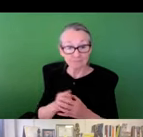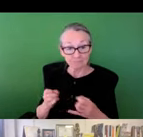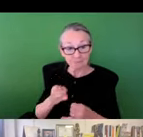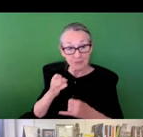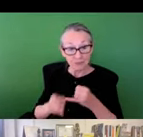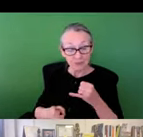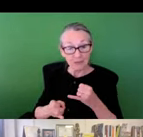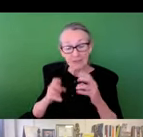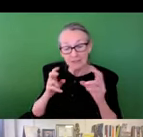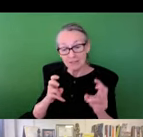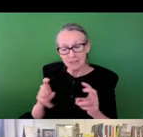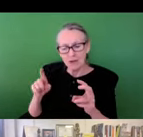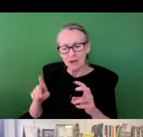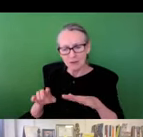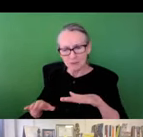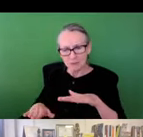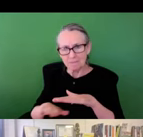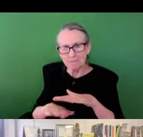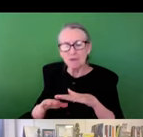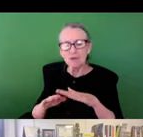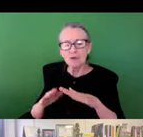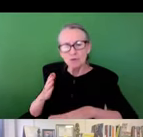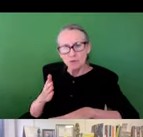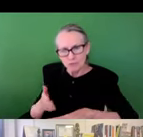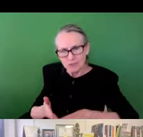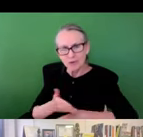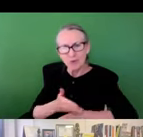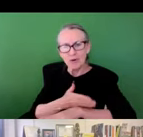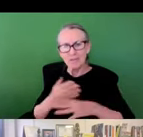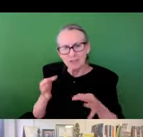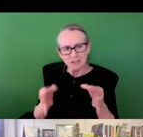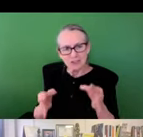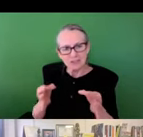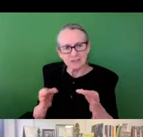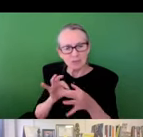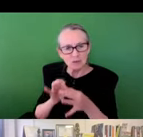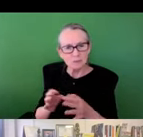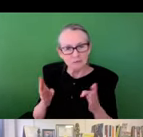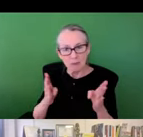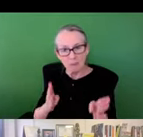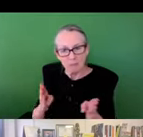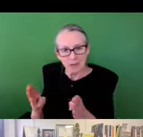And last but certainly not least, these issues also have to be fundamentally about restorative